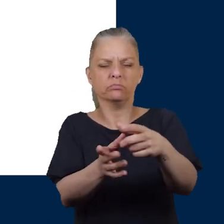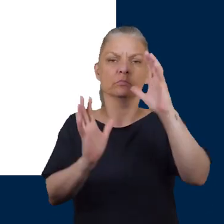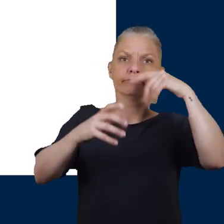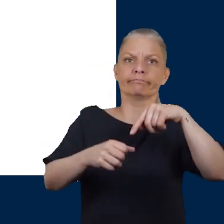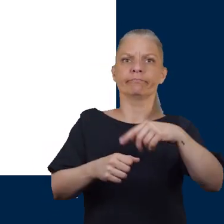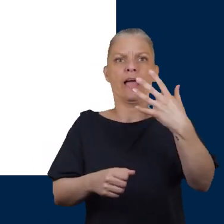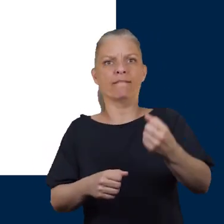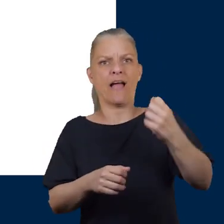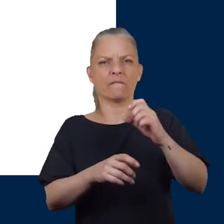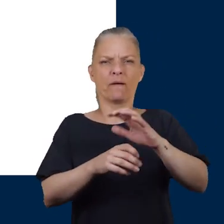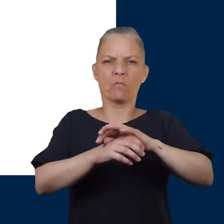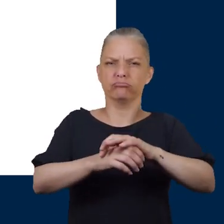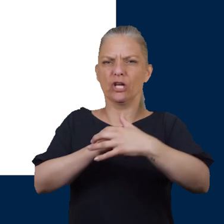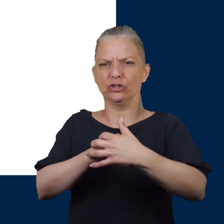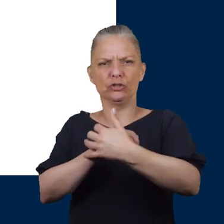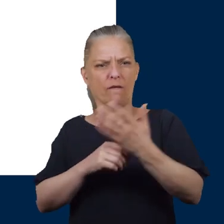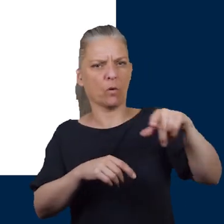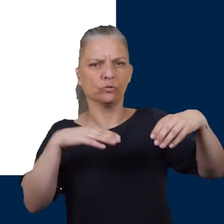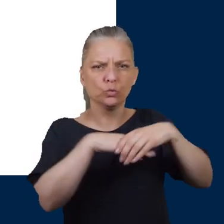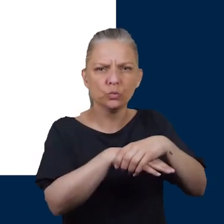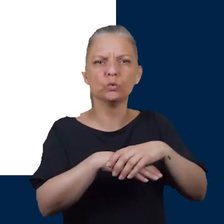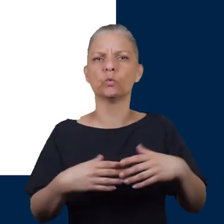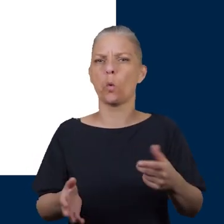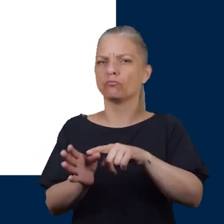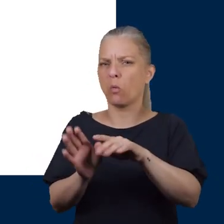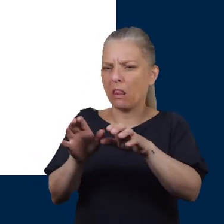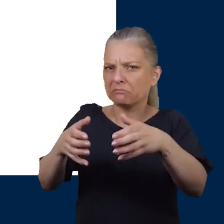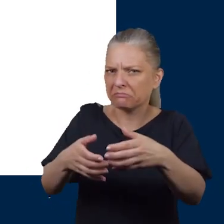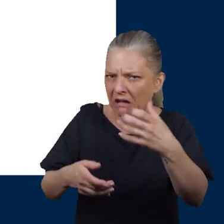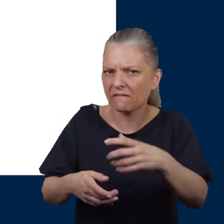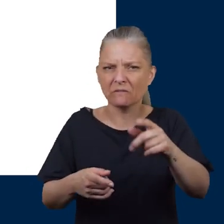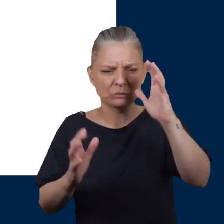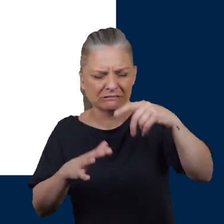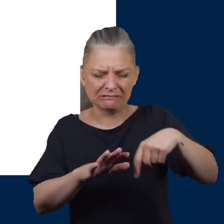is some pressure on an area from your footwear or you have an ingrown toenail that you're concerned